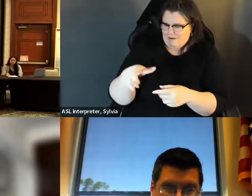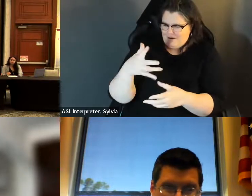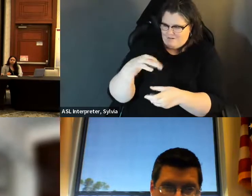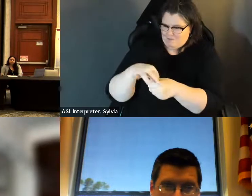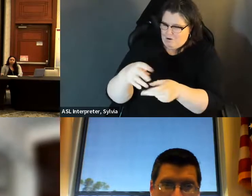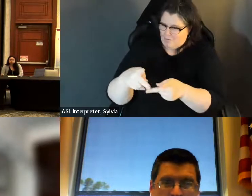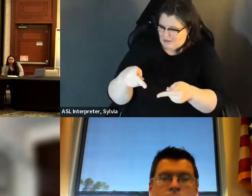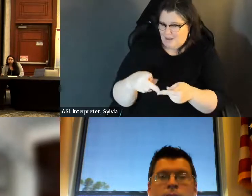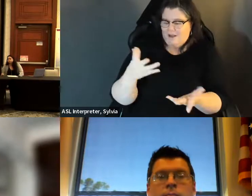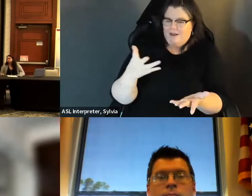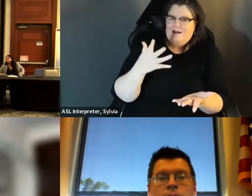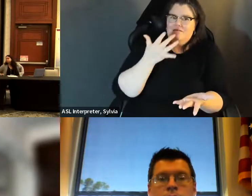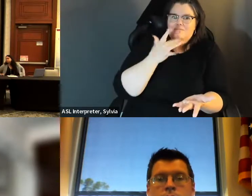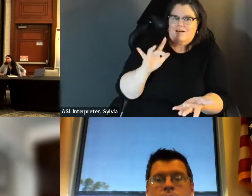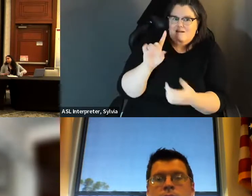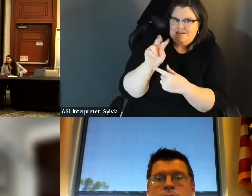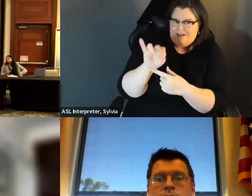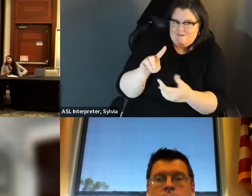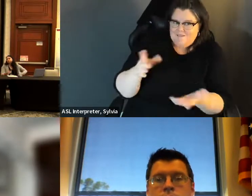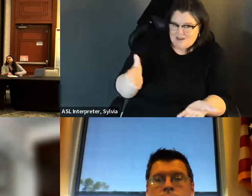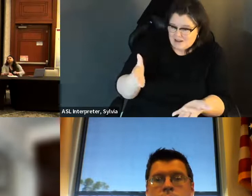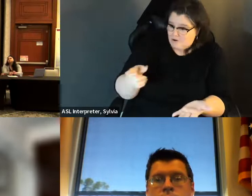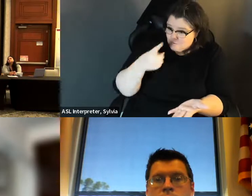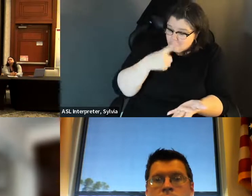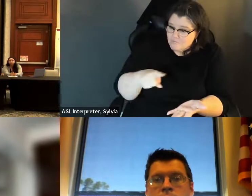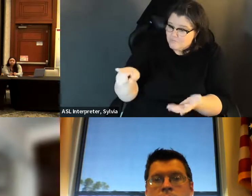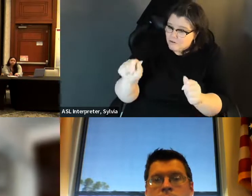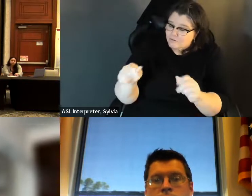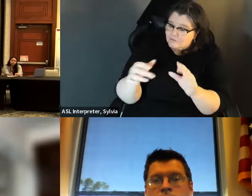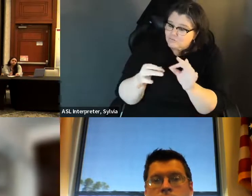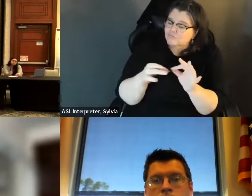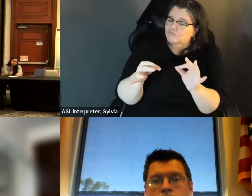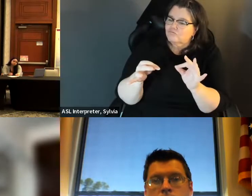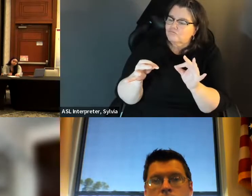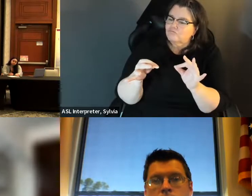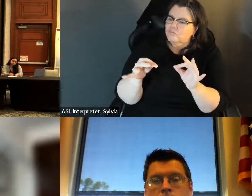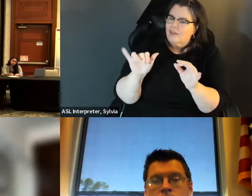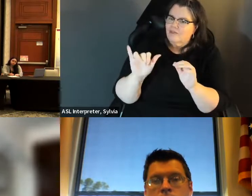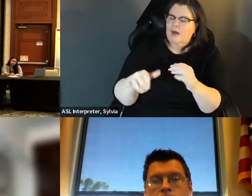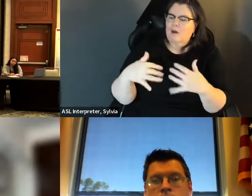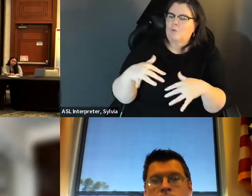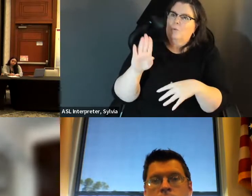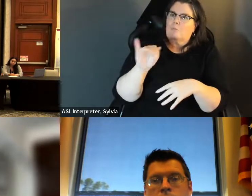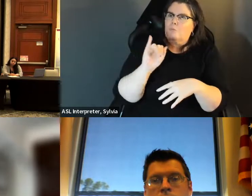So another. You kind of mentioned is our ability to actually get to the polls and thankful we we have David here. So, David, could you speak a little bit about the location as a challenge for folks in the disabilities community and